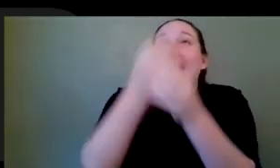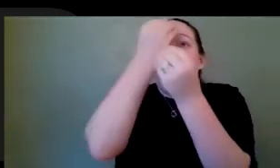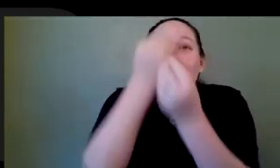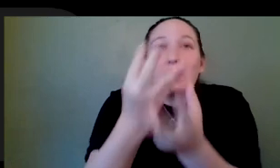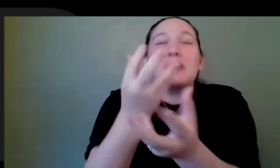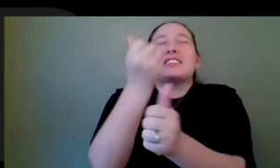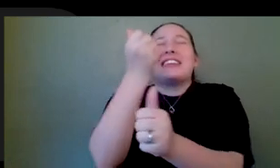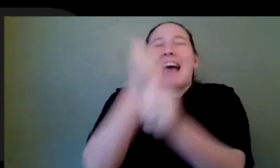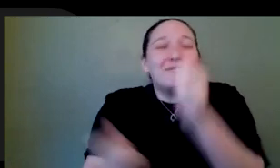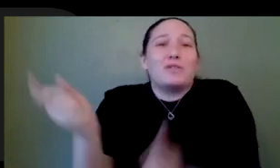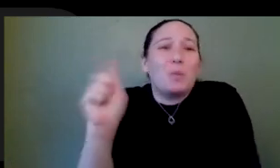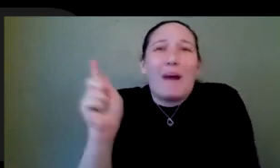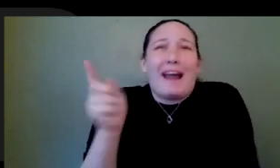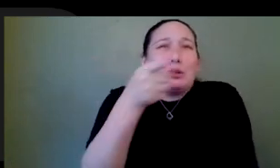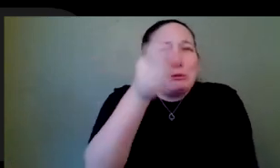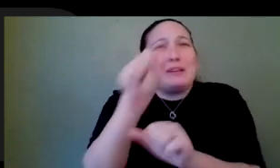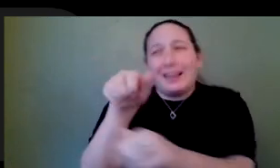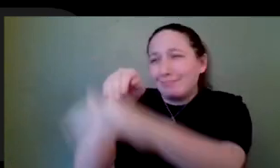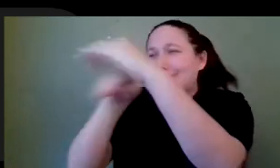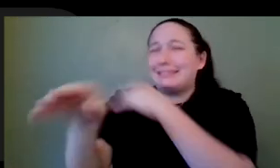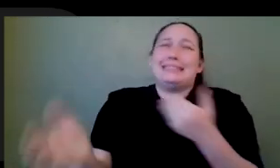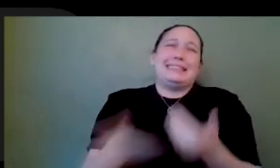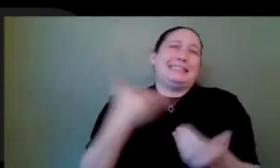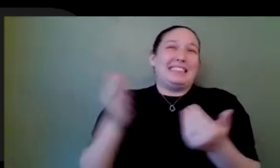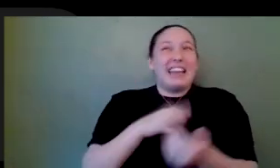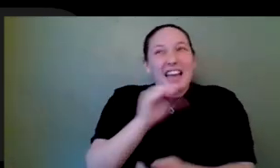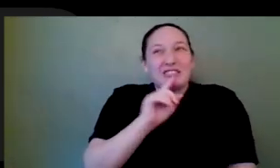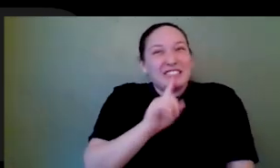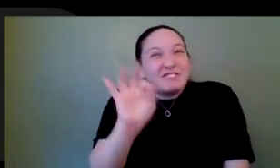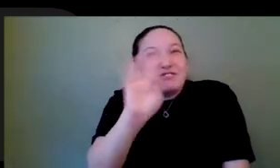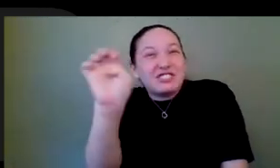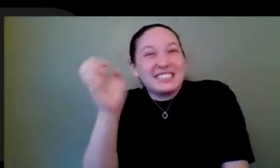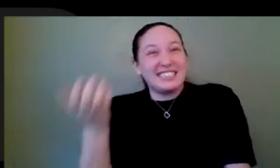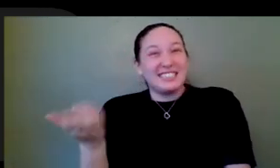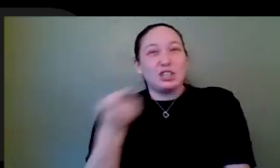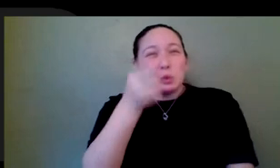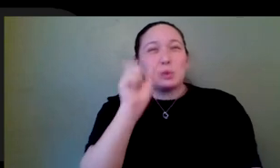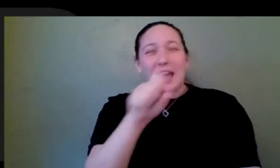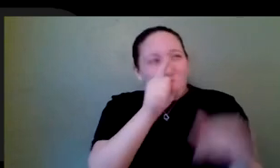conveniently accessible and it's darn near free for anything. You can go to YouTube and literally